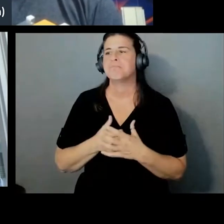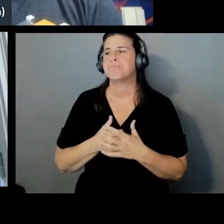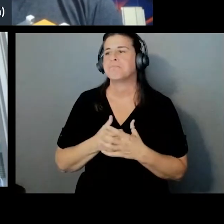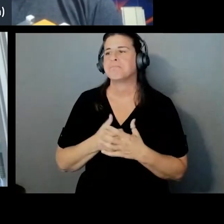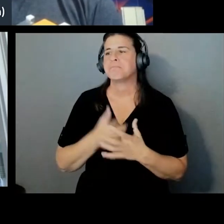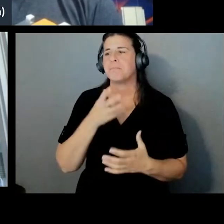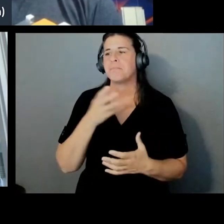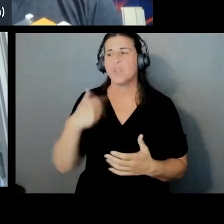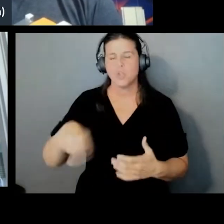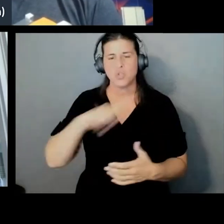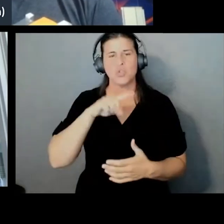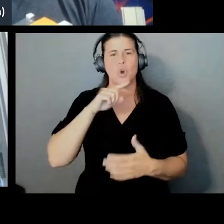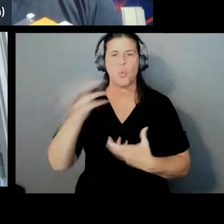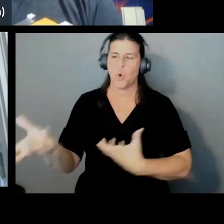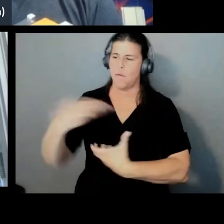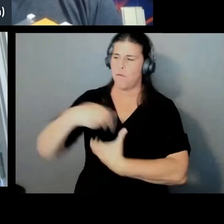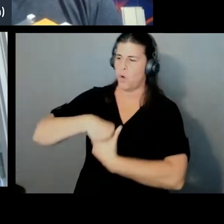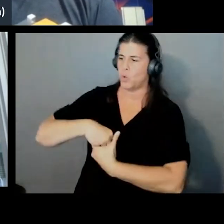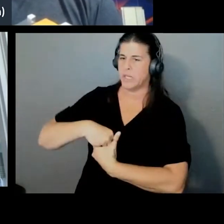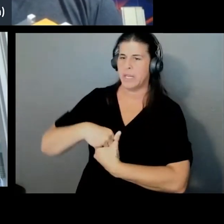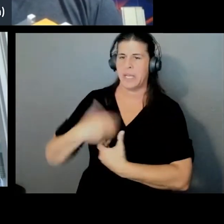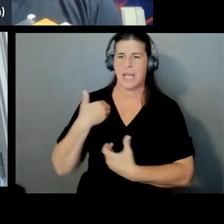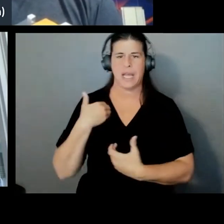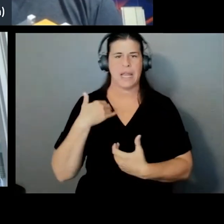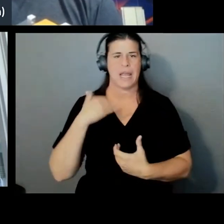and we're bringing end-to-end encryption out to Amazon customers worldwide.